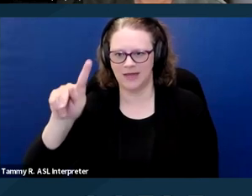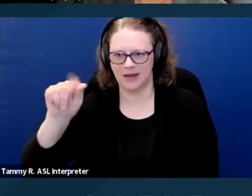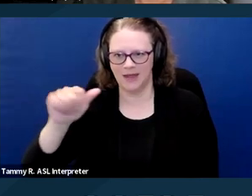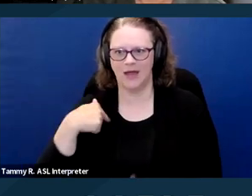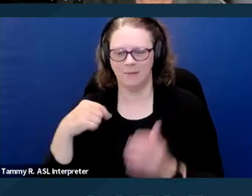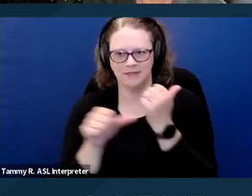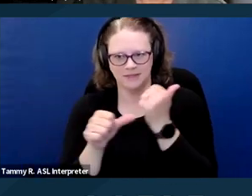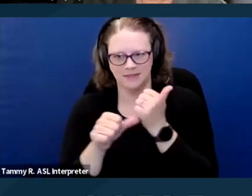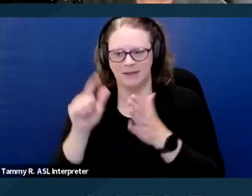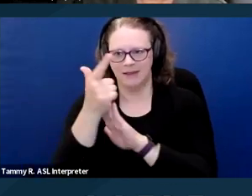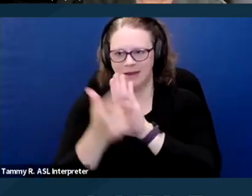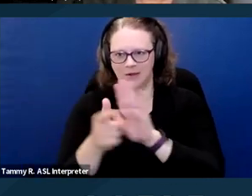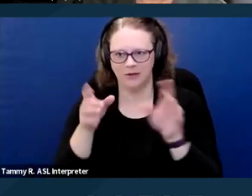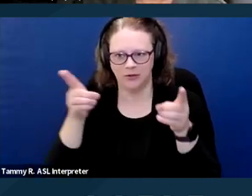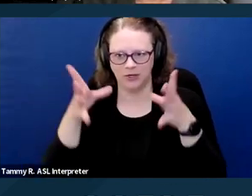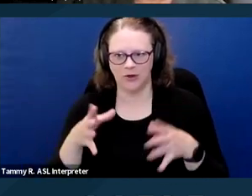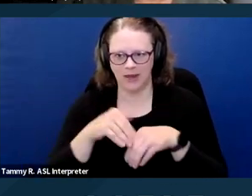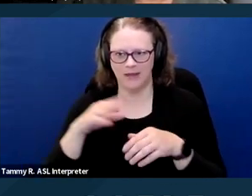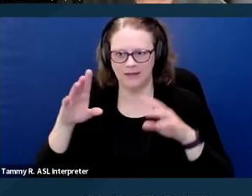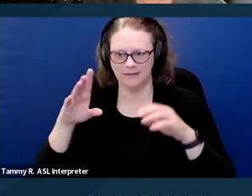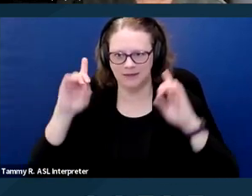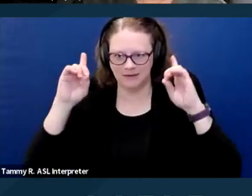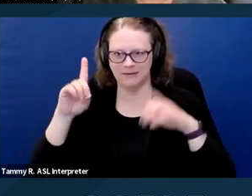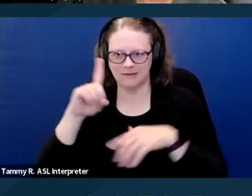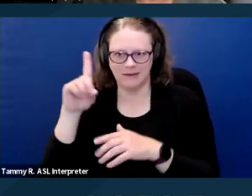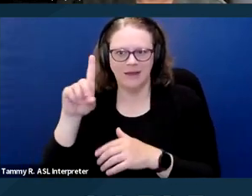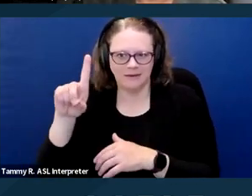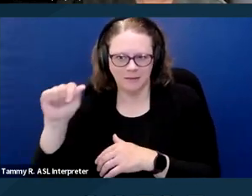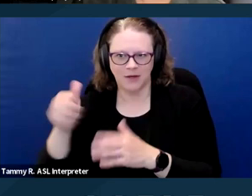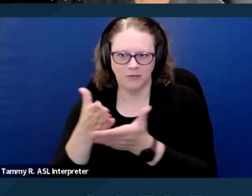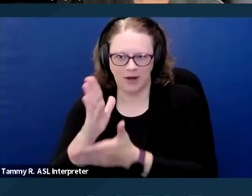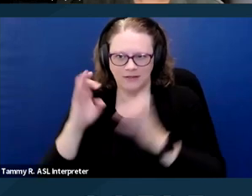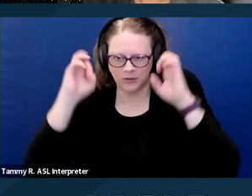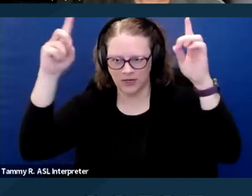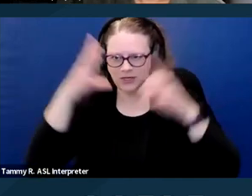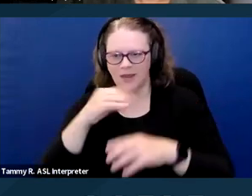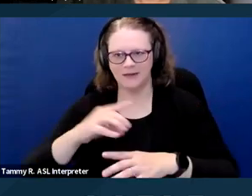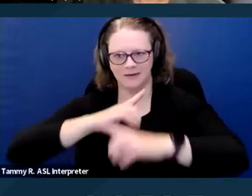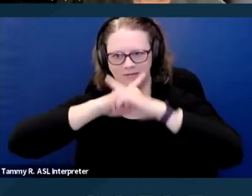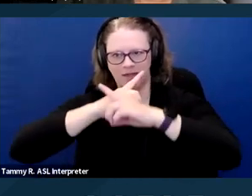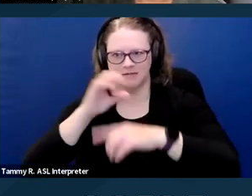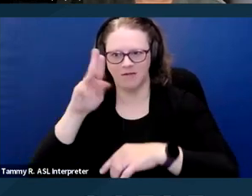at the Disability Rights Education and Defense Fund. And welcome to our webinar